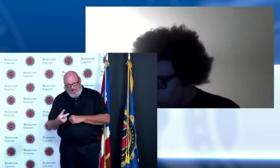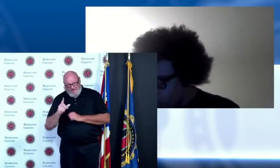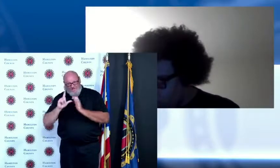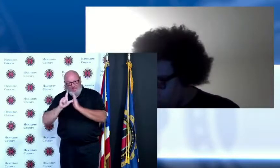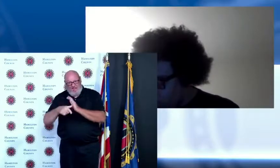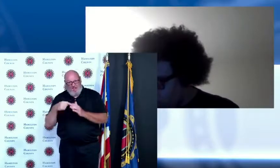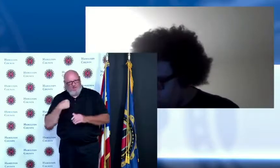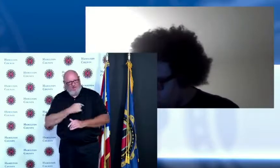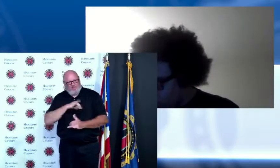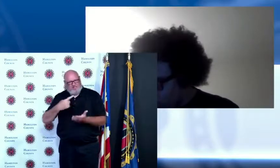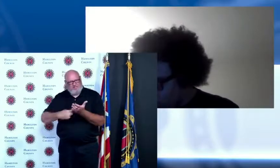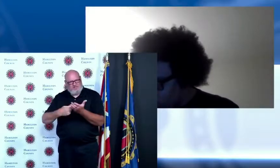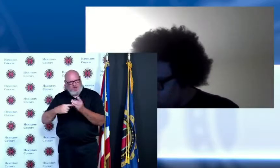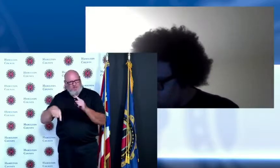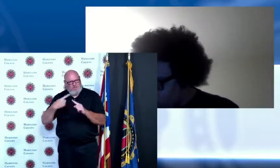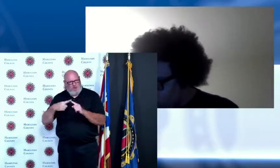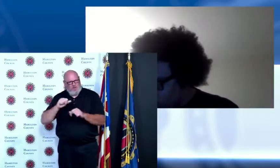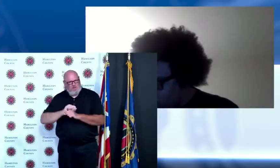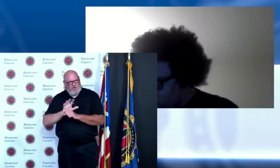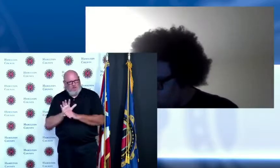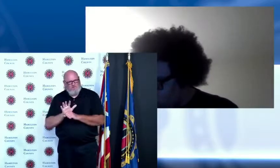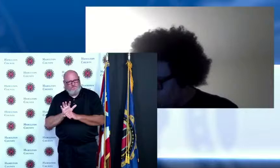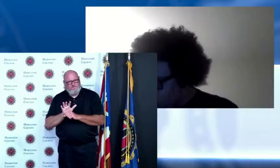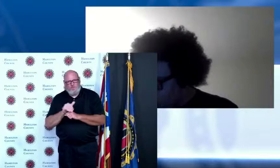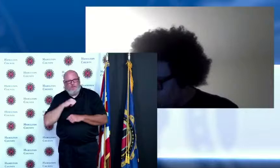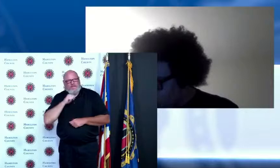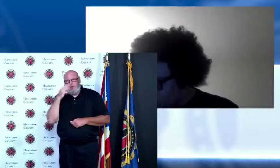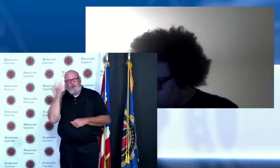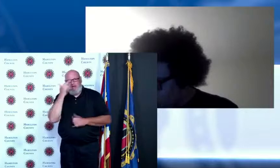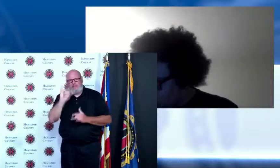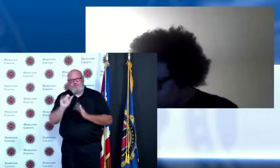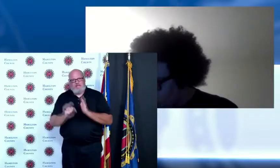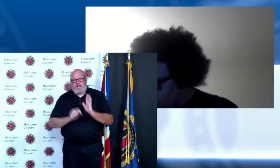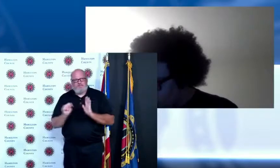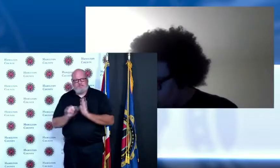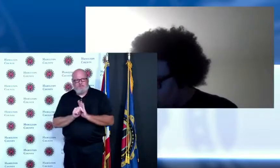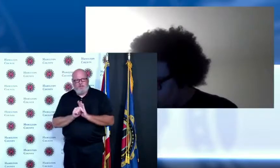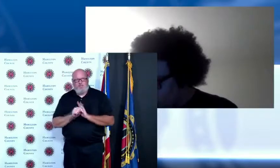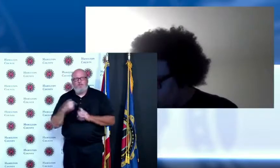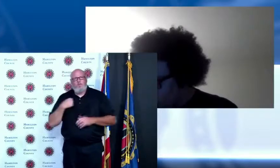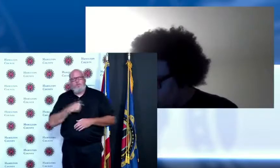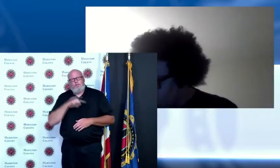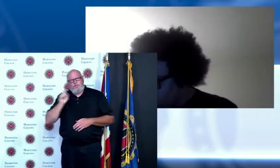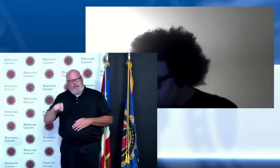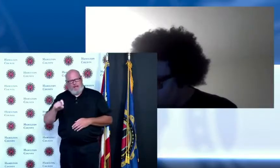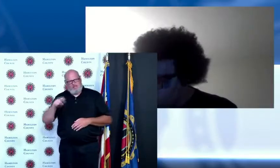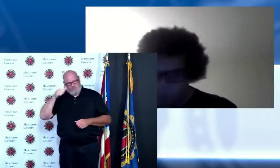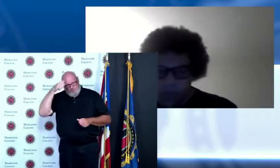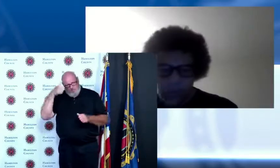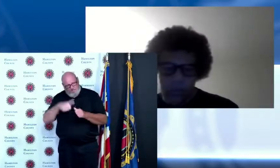I think we must remember the lives lost you know we lost over a thousand people in Hamilton County